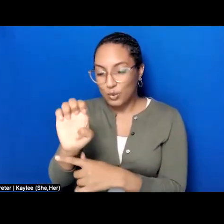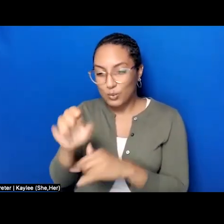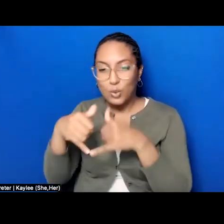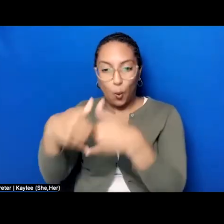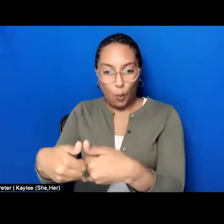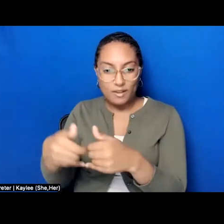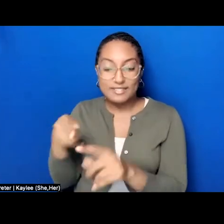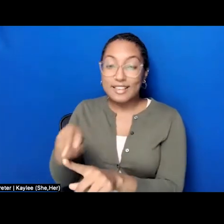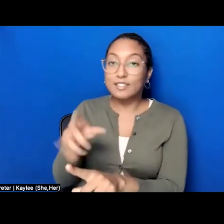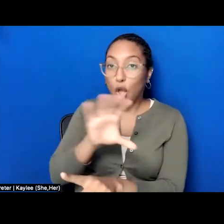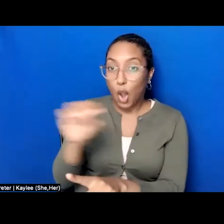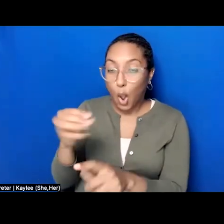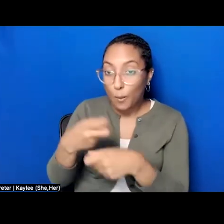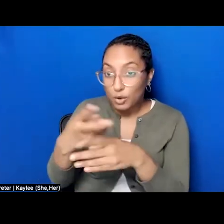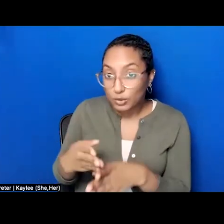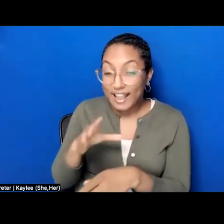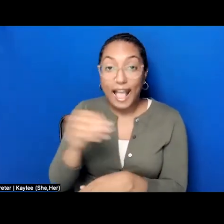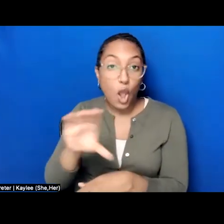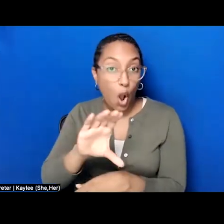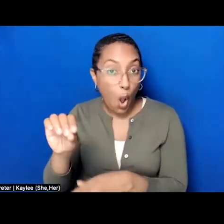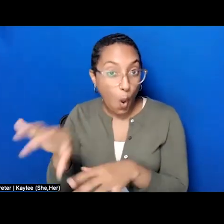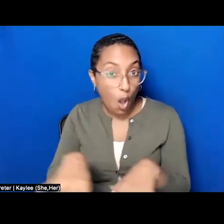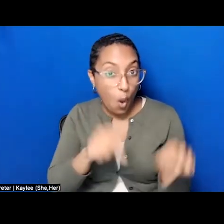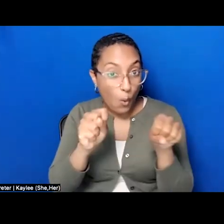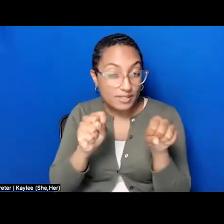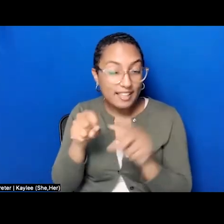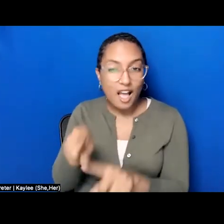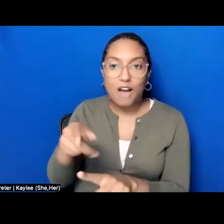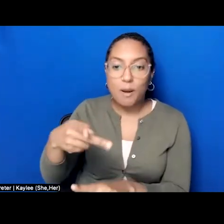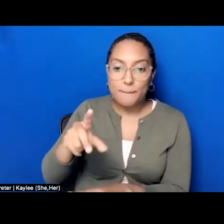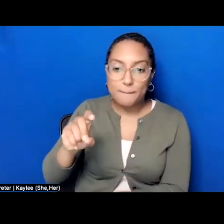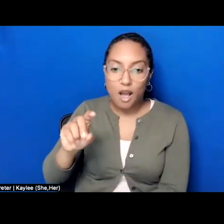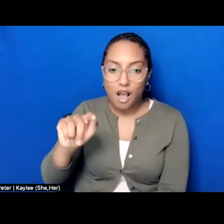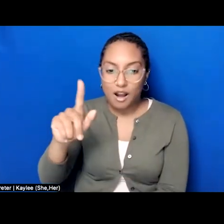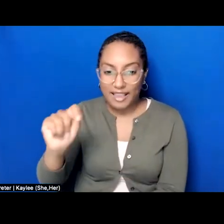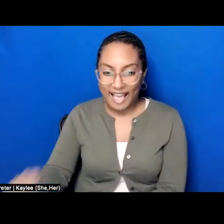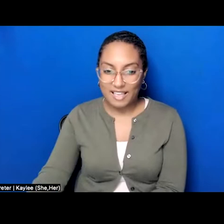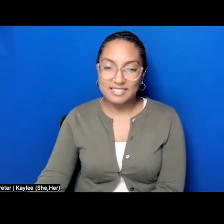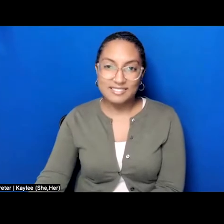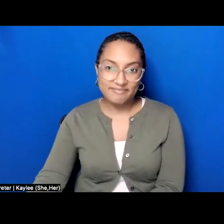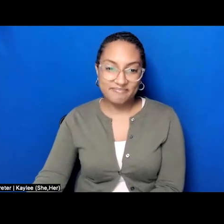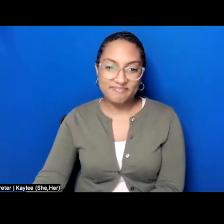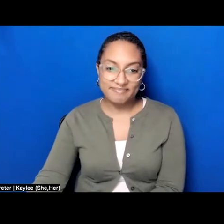of a podcast which was called "Flatbush and Main," which was an award-winning monthly podcast.